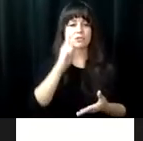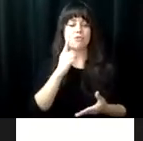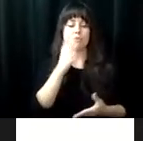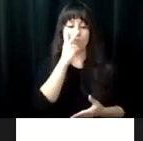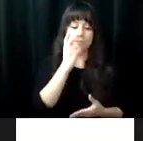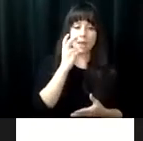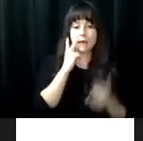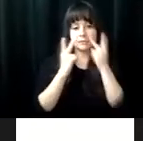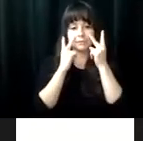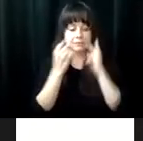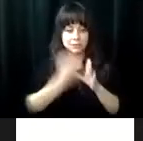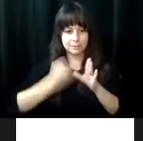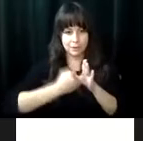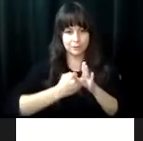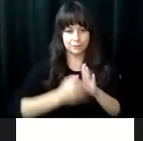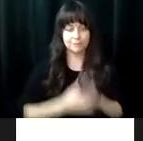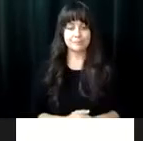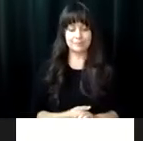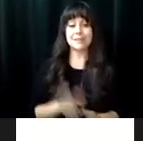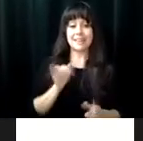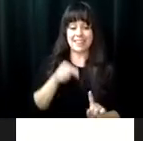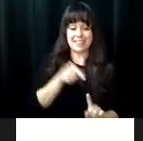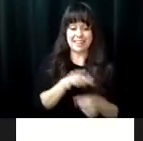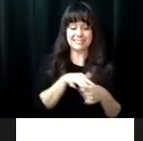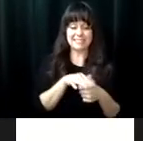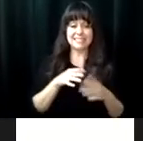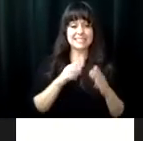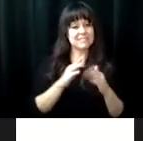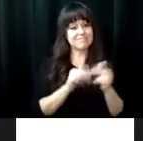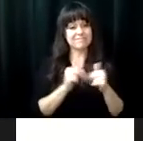recognized as a national leader in providing